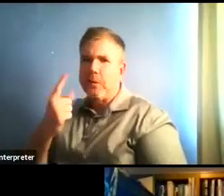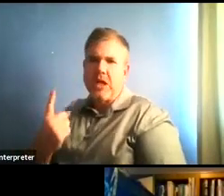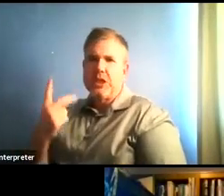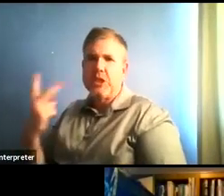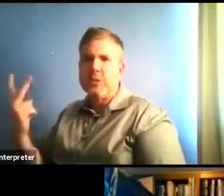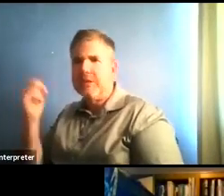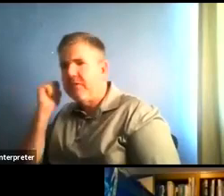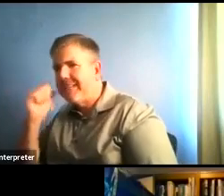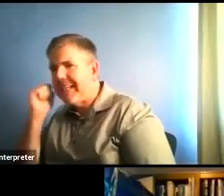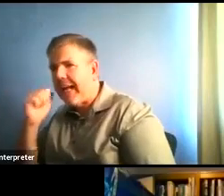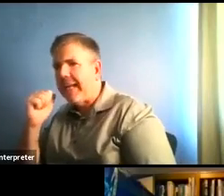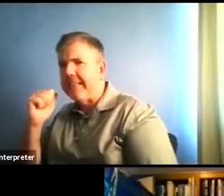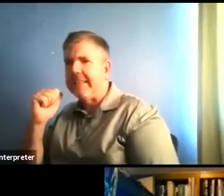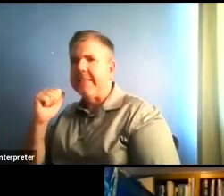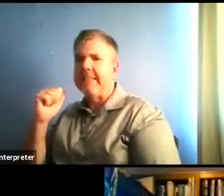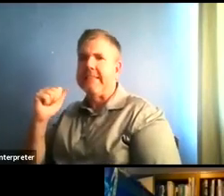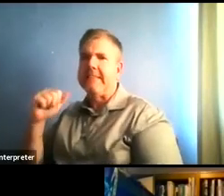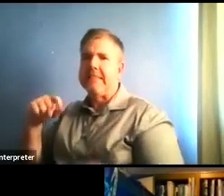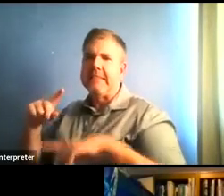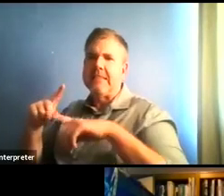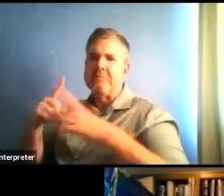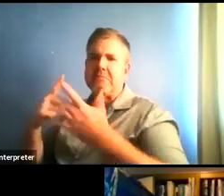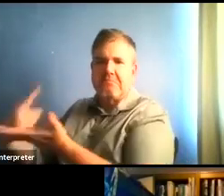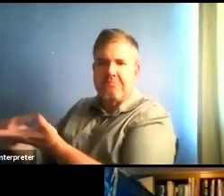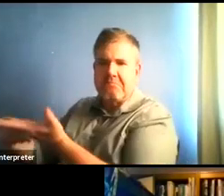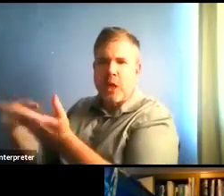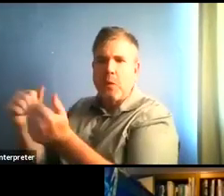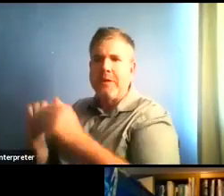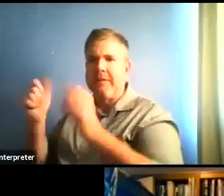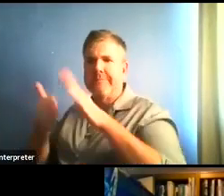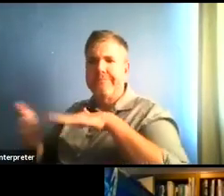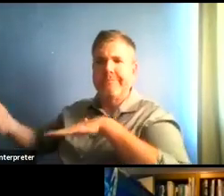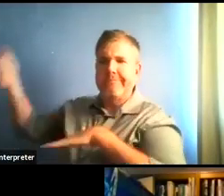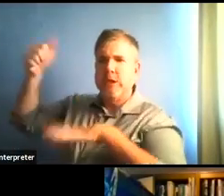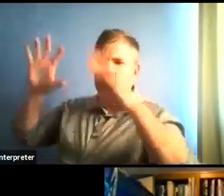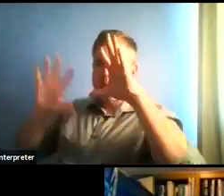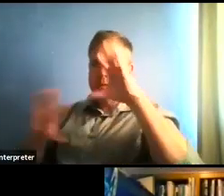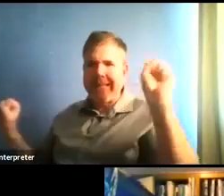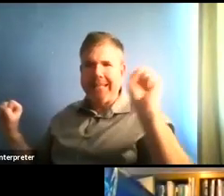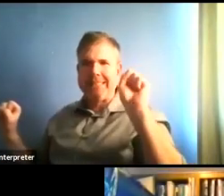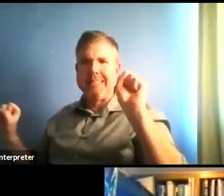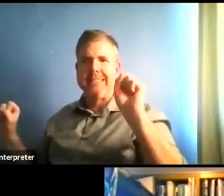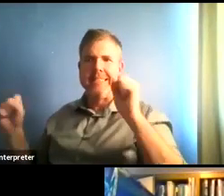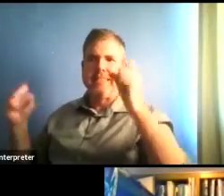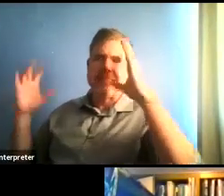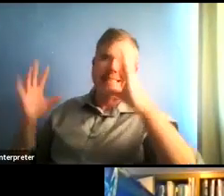hopefully come to some decision on the waivers as quickly as we can.